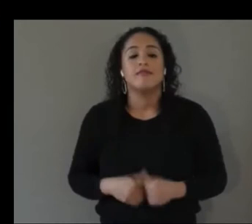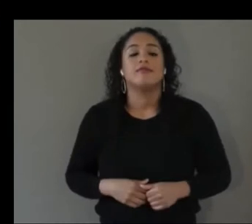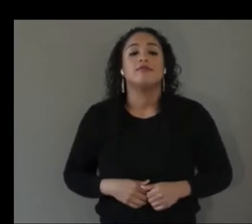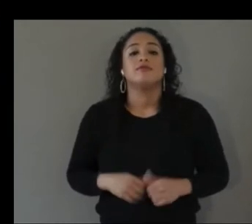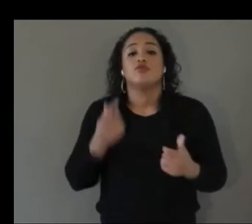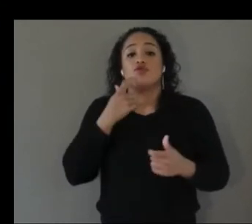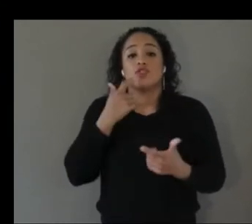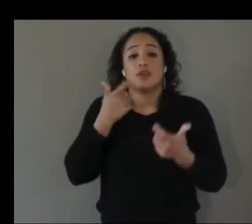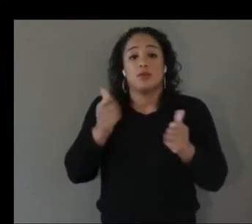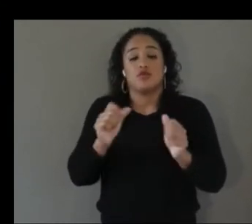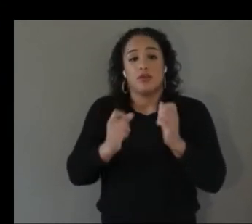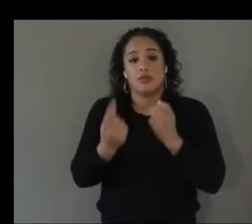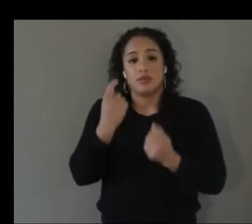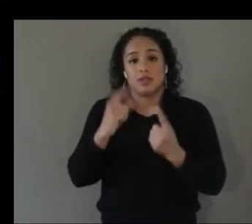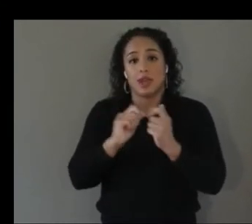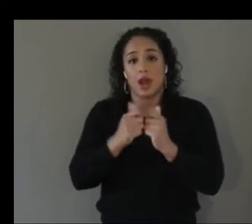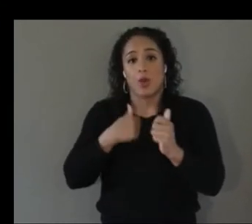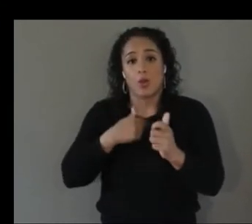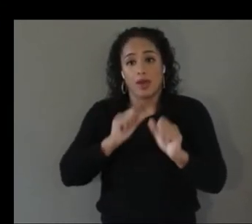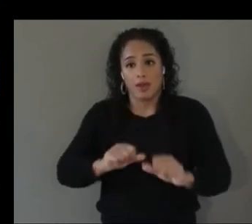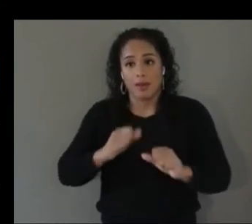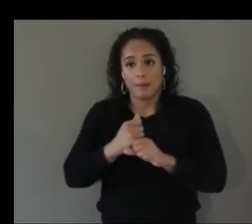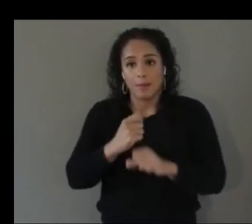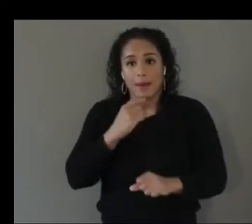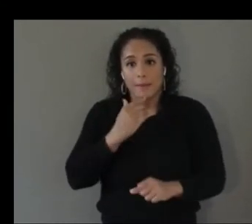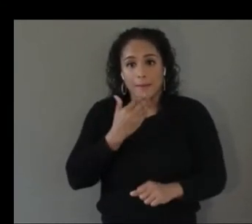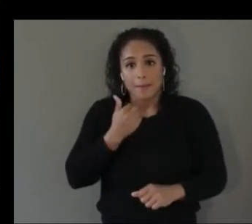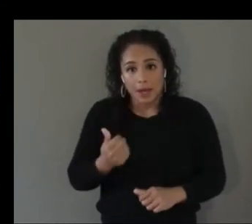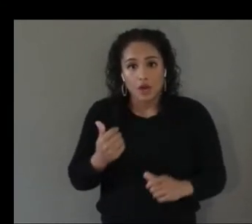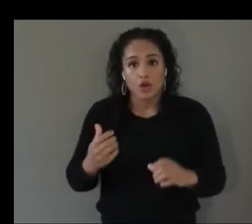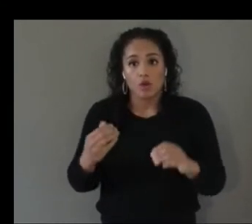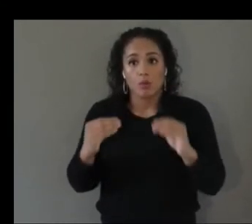augmented and virtual reality systems more accessible to people with limited mobility